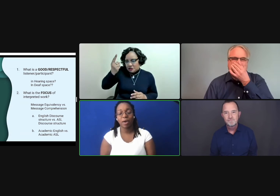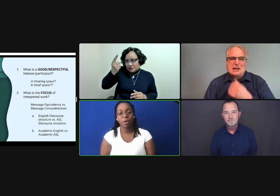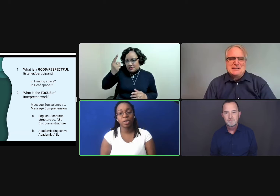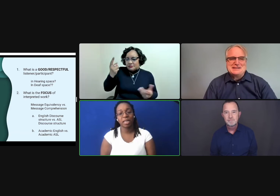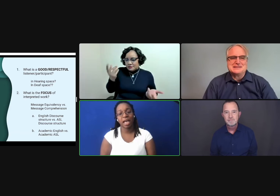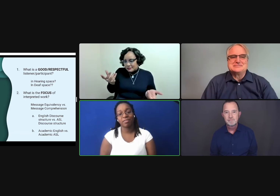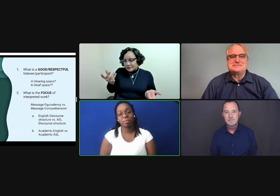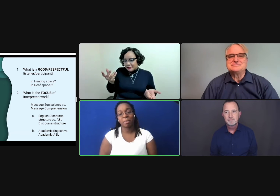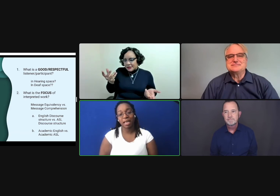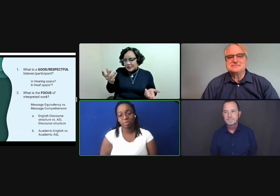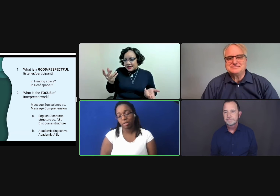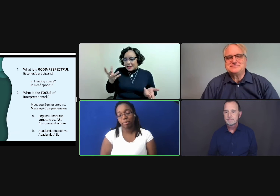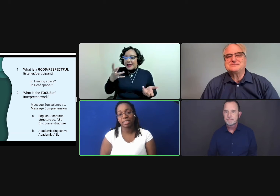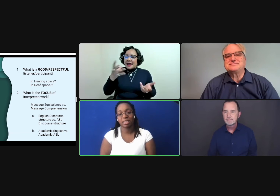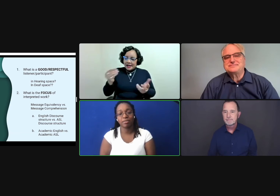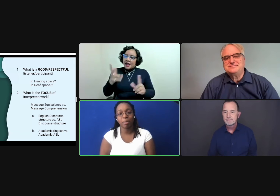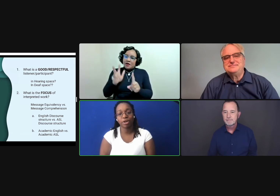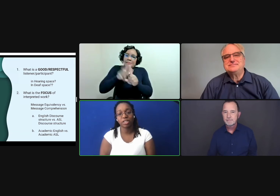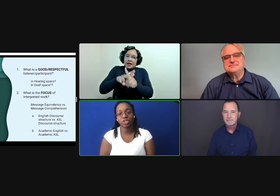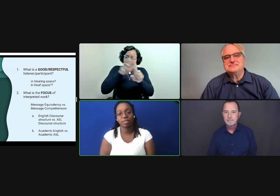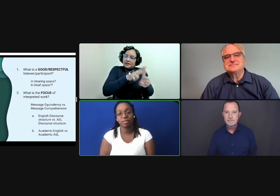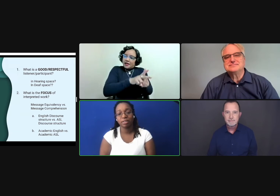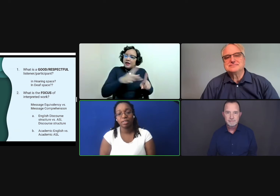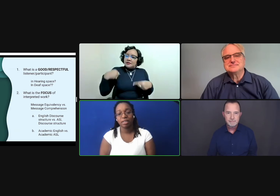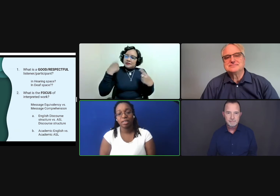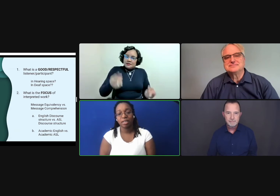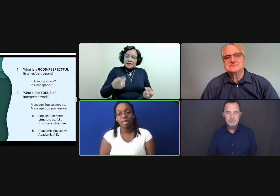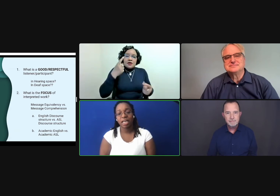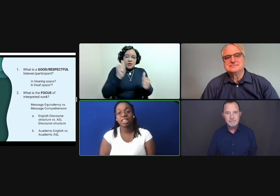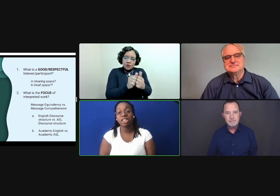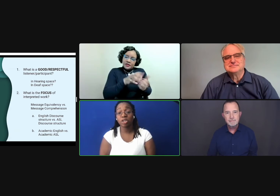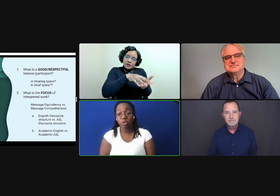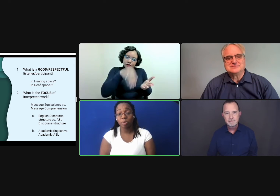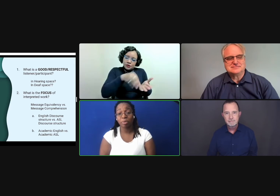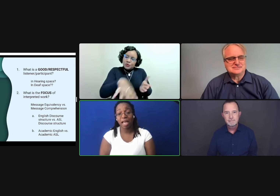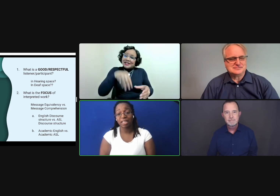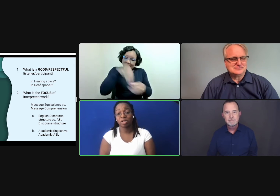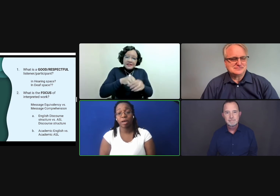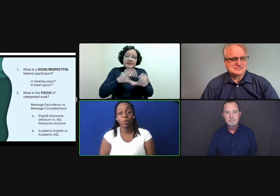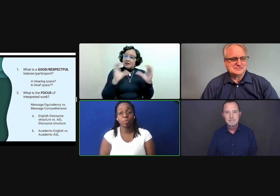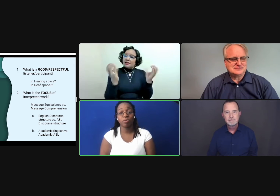That way, we can have maximum capacity of comprehension and continue to apply it to my work